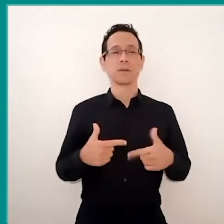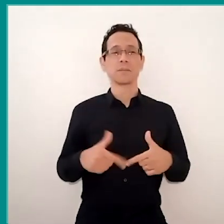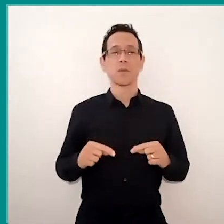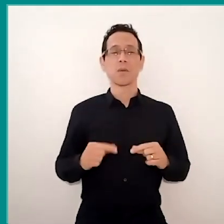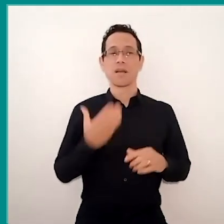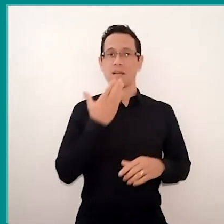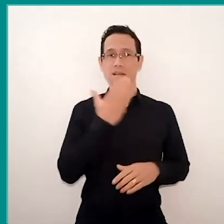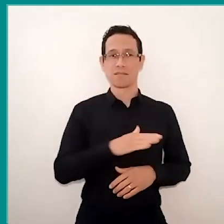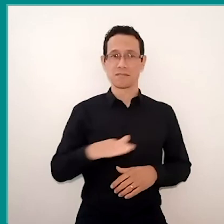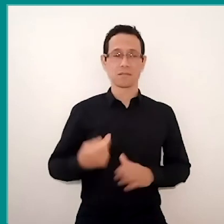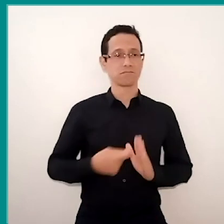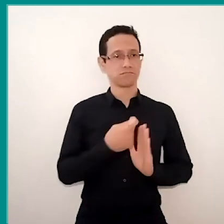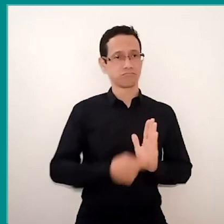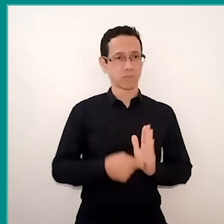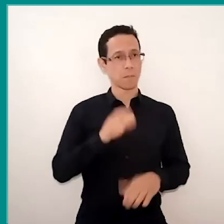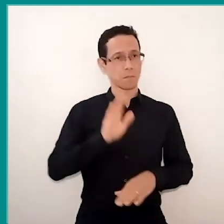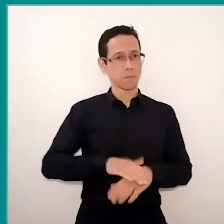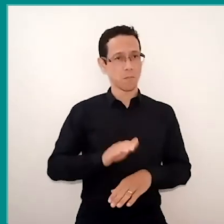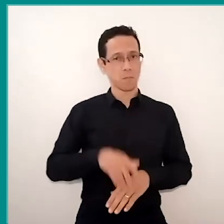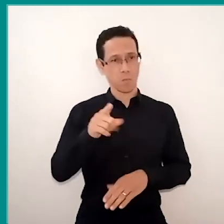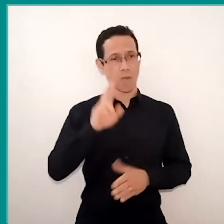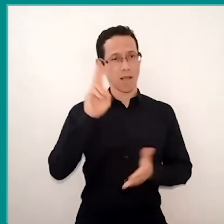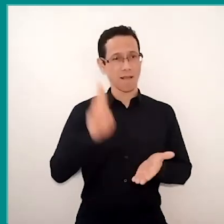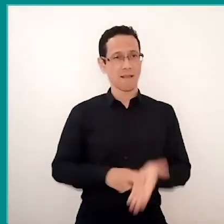write letters and they exchanged at last.